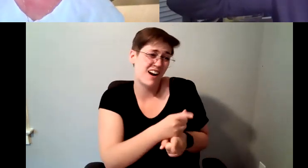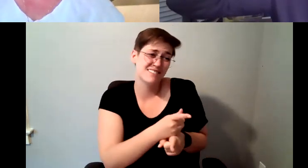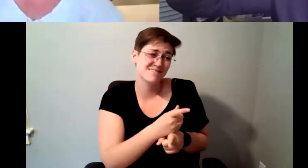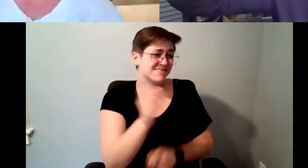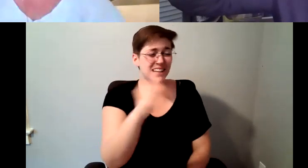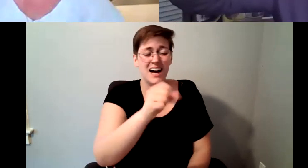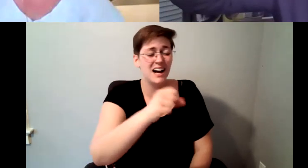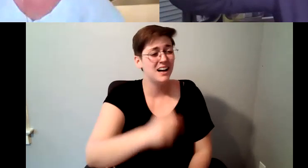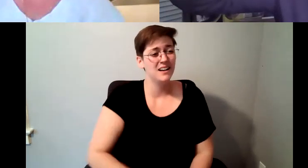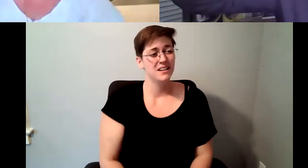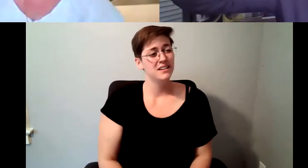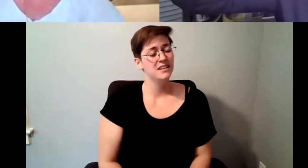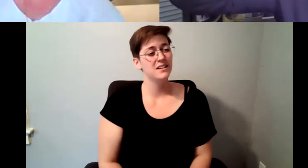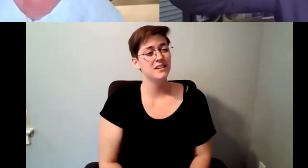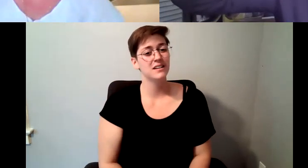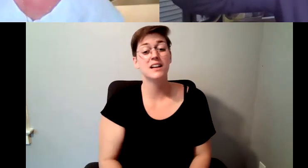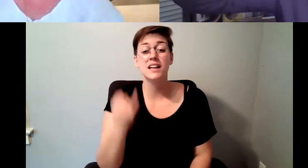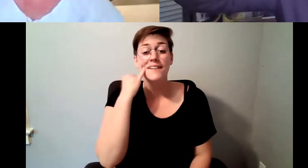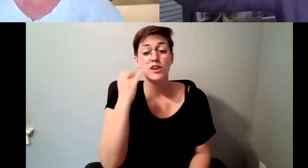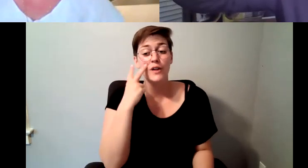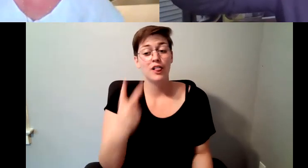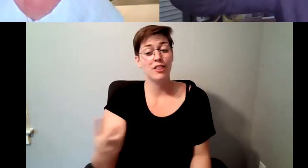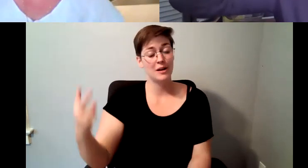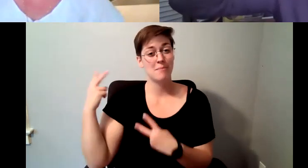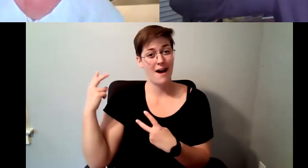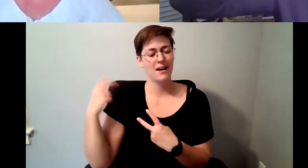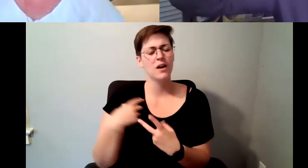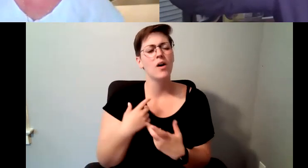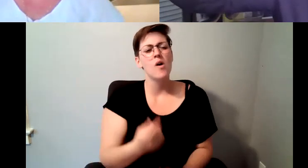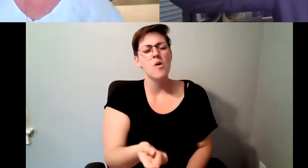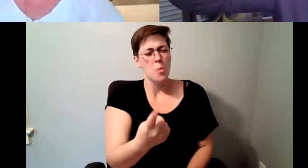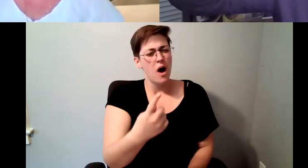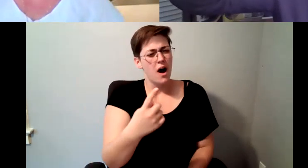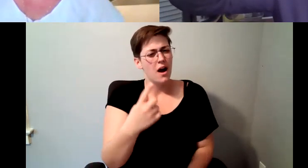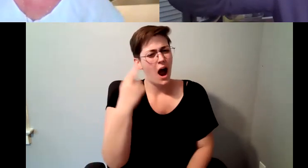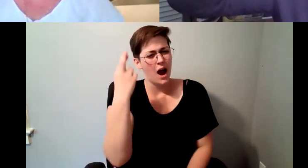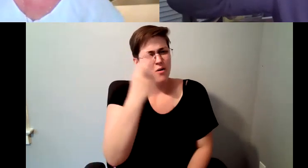back, one of the things that I realized towards the end of my time at Starbucks was that I